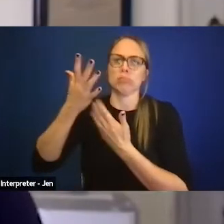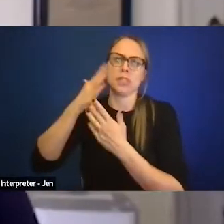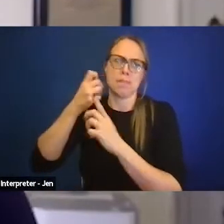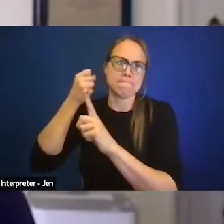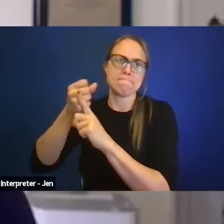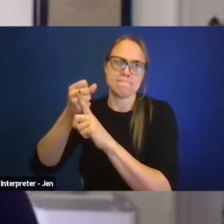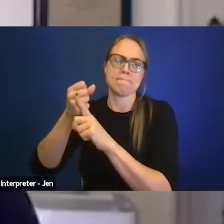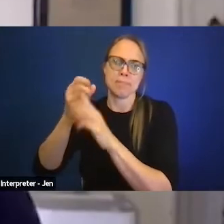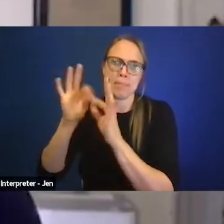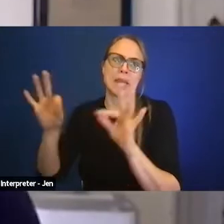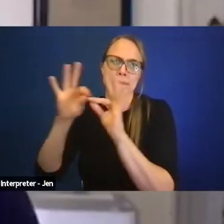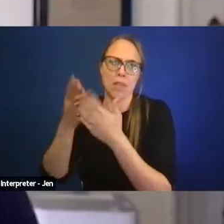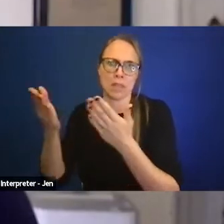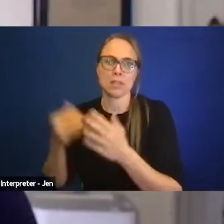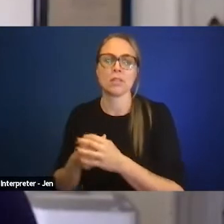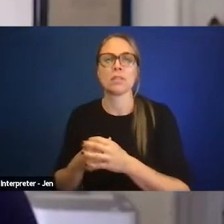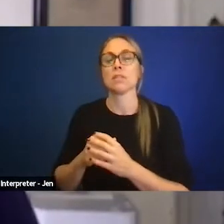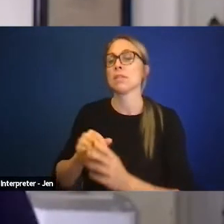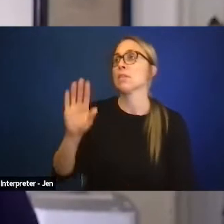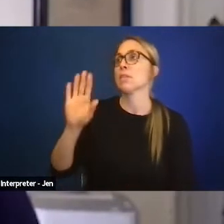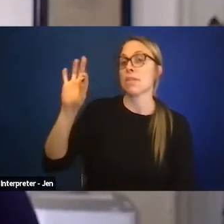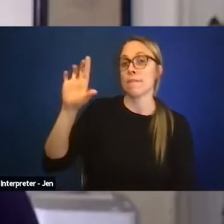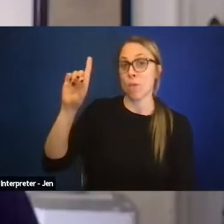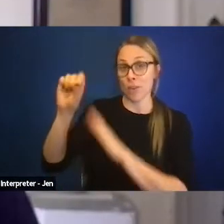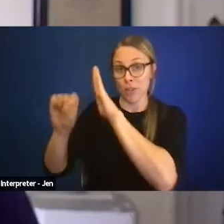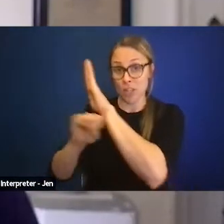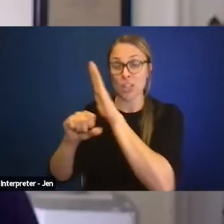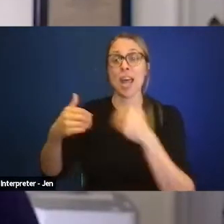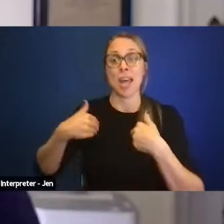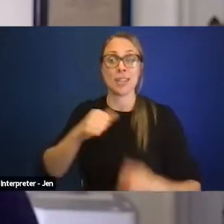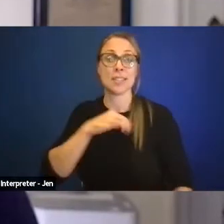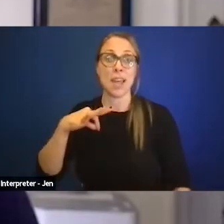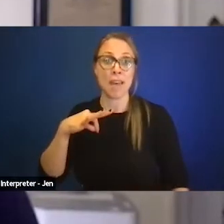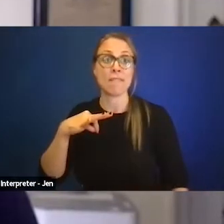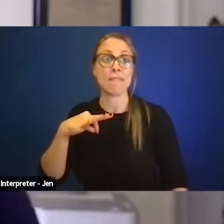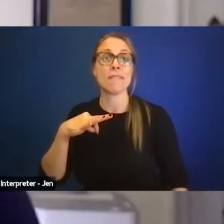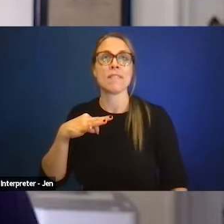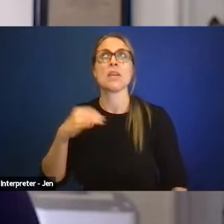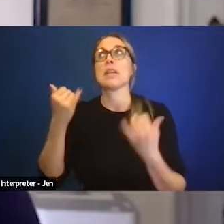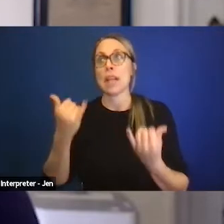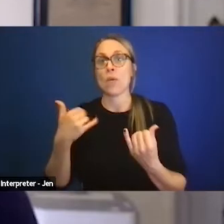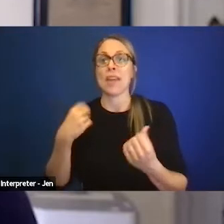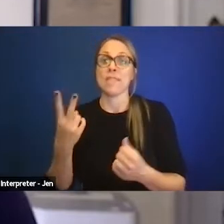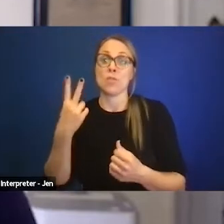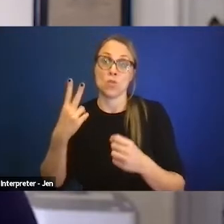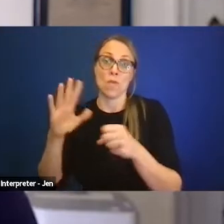They have staff that were really, now they have two full-time staff that are looking